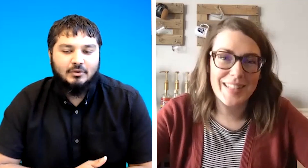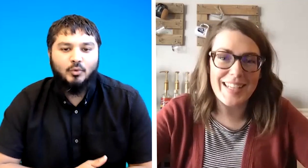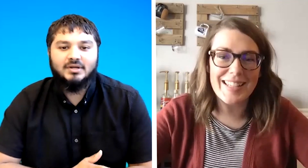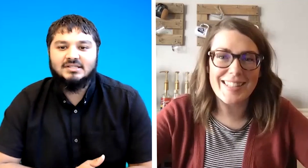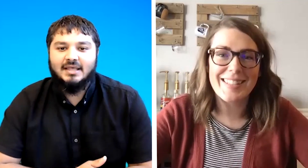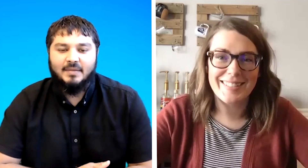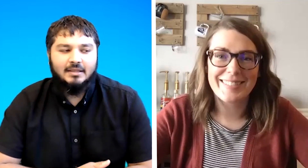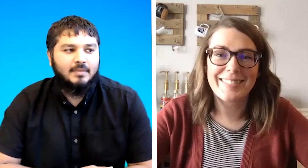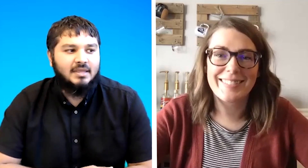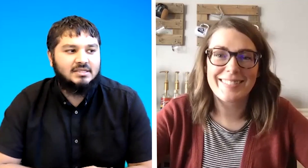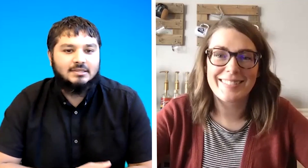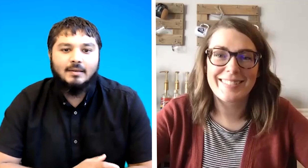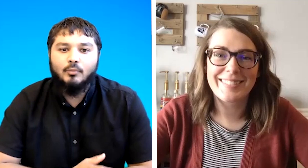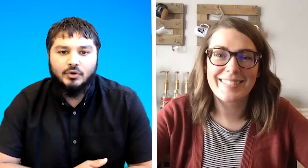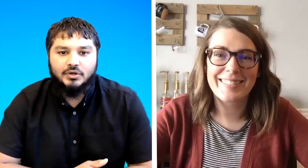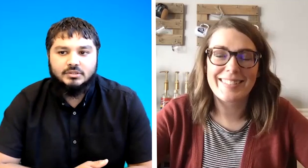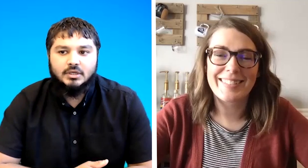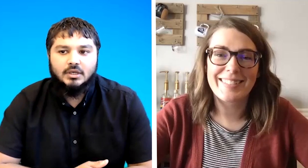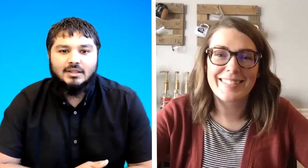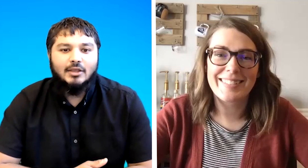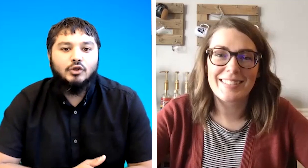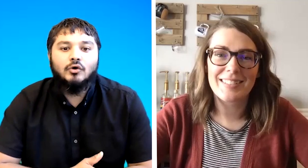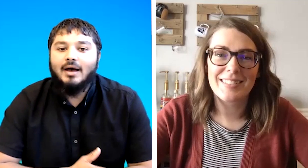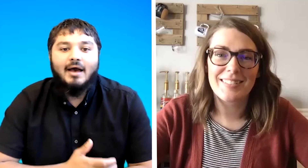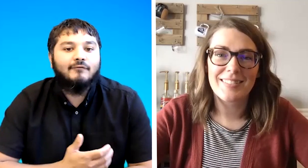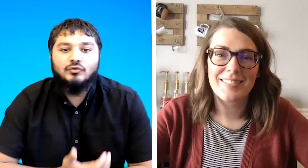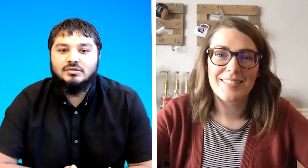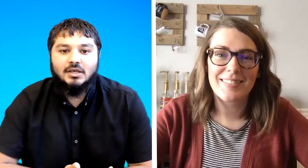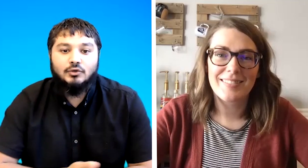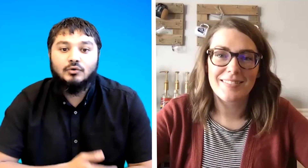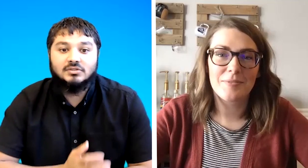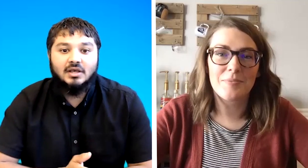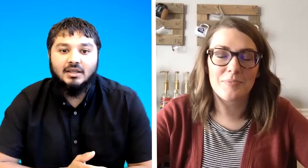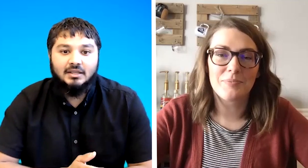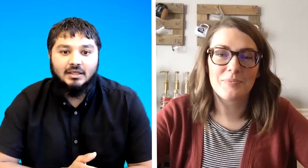what does that mean it means some words that you don't have to say your signing